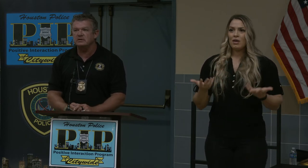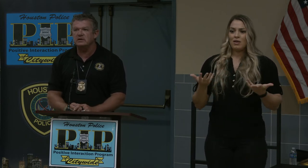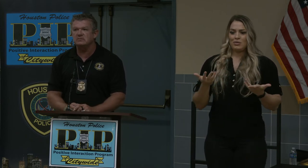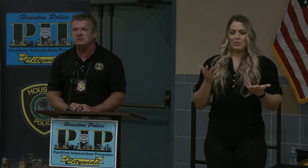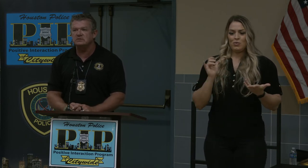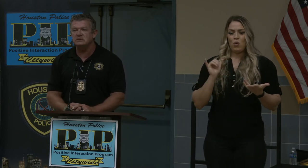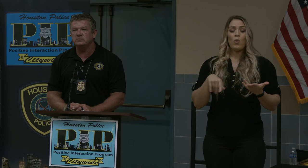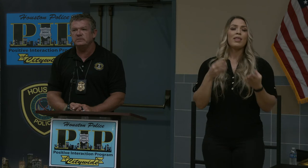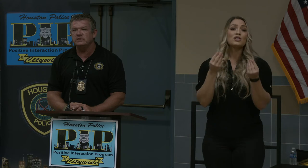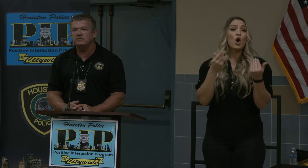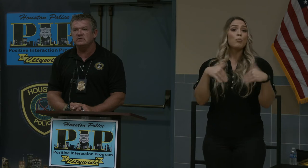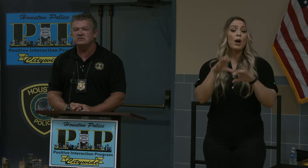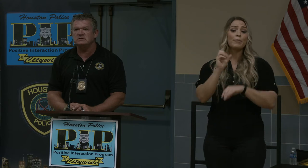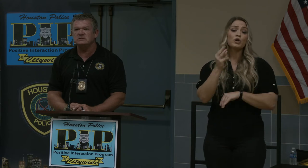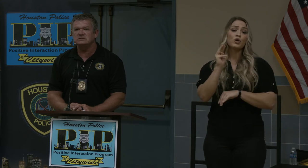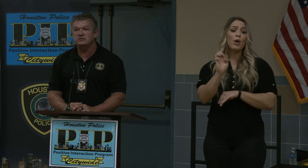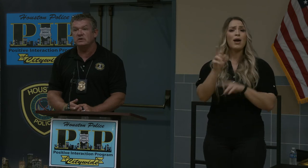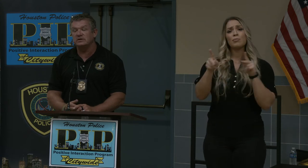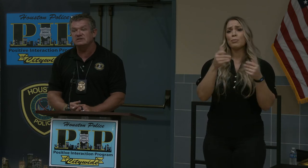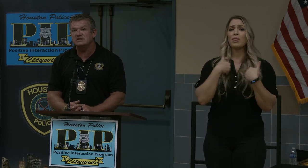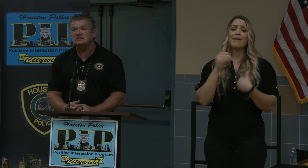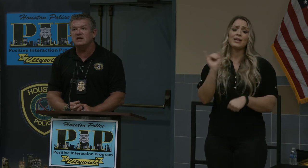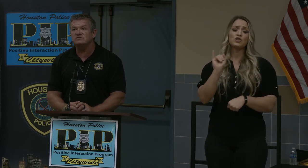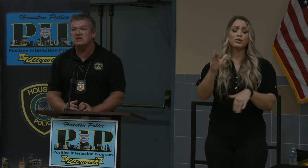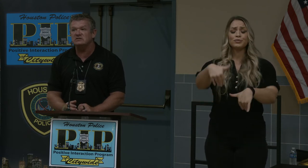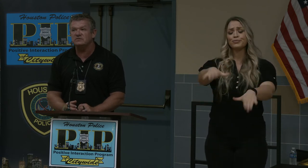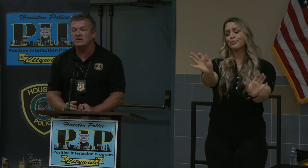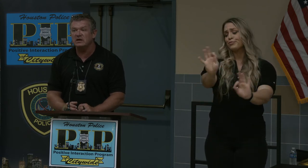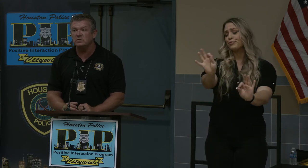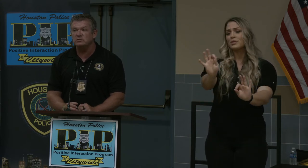crime. People have insurance -- well, it's life changing for a lot of people.